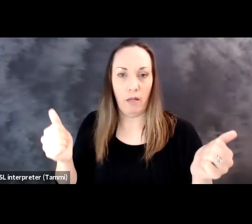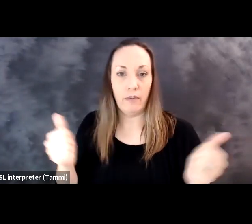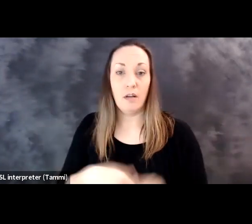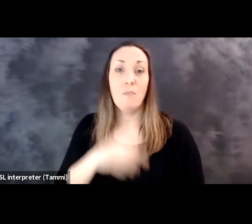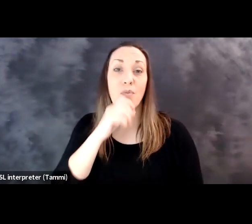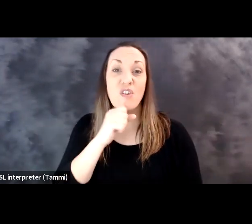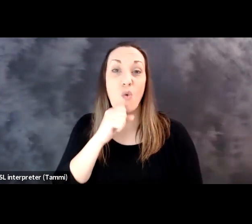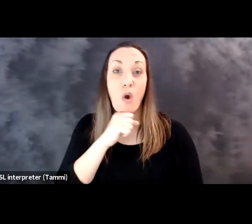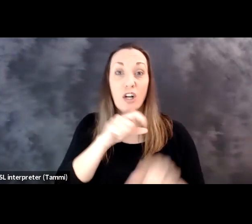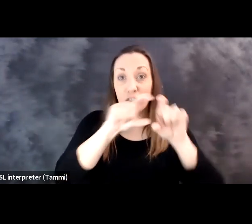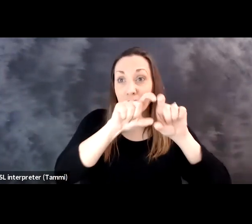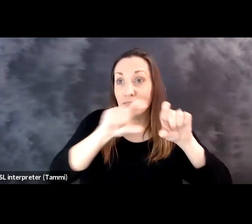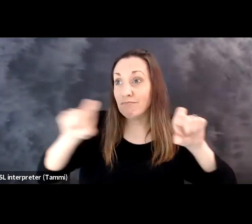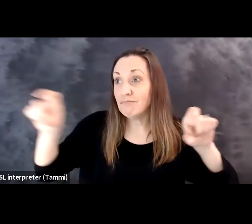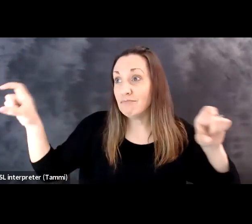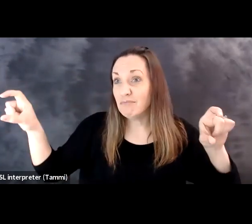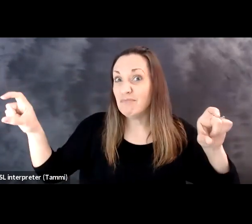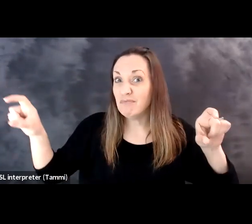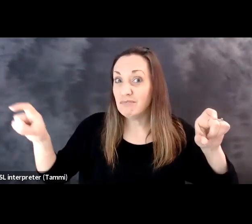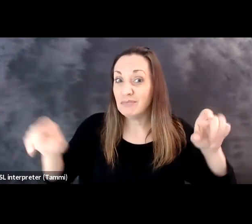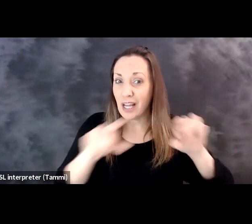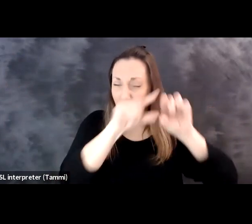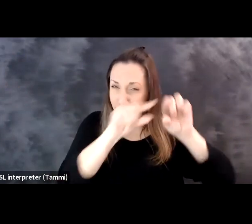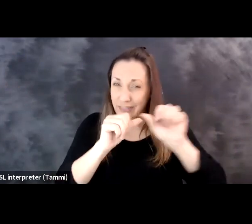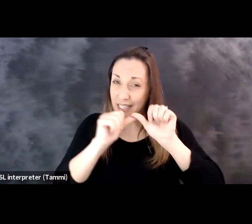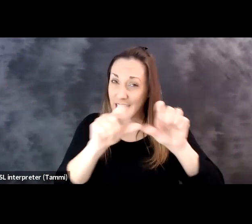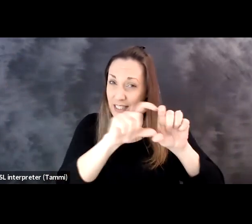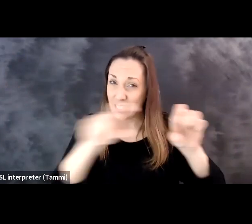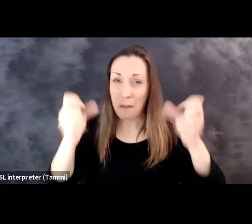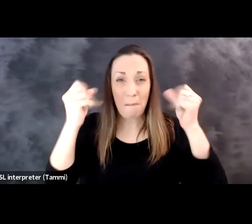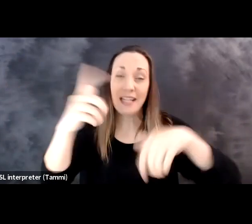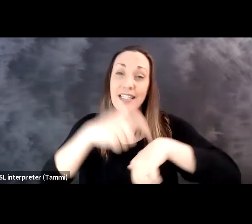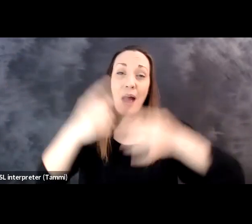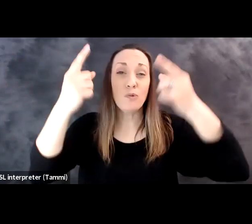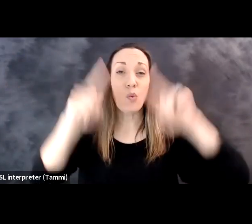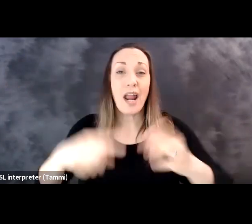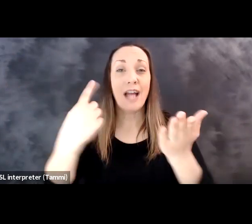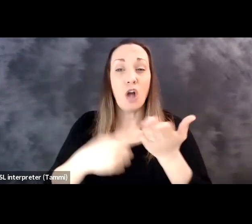solution with steps like ideate design test moving from left to straight.